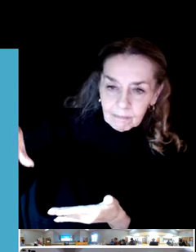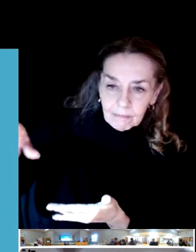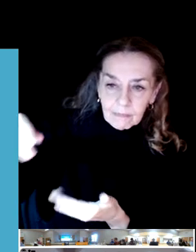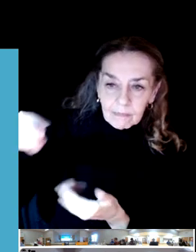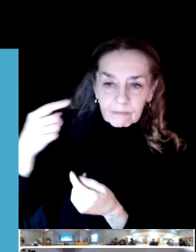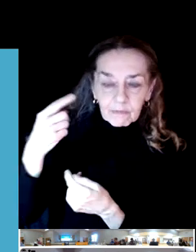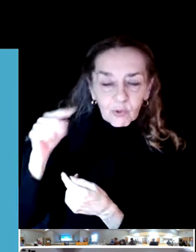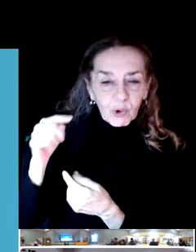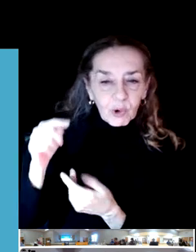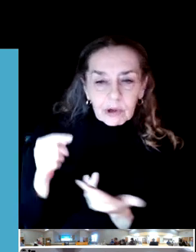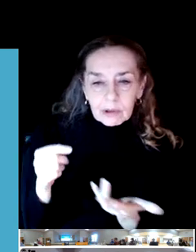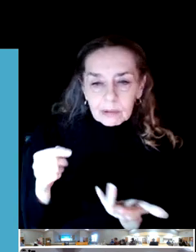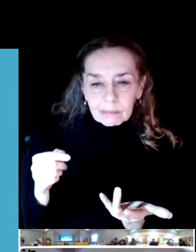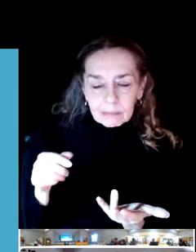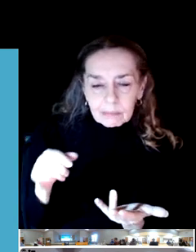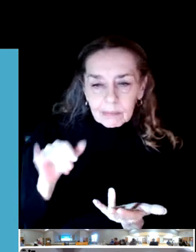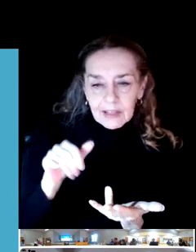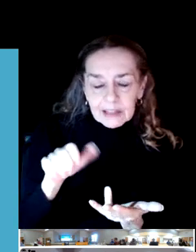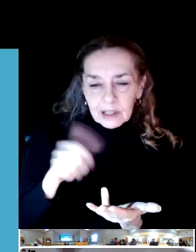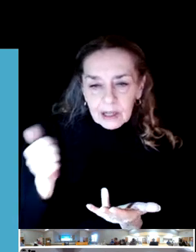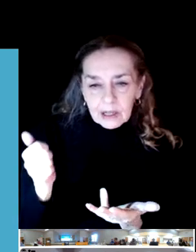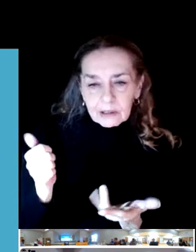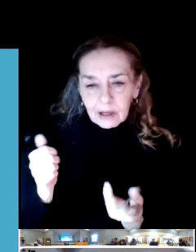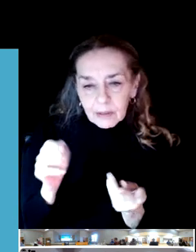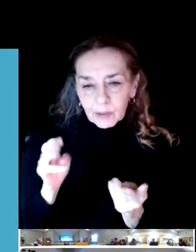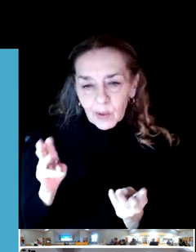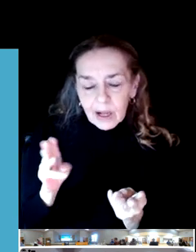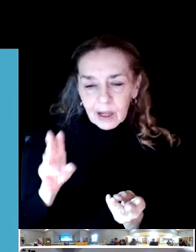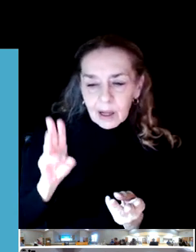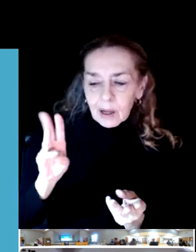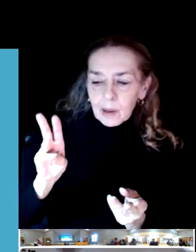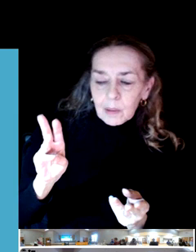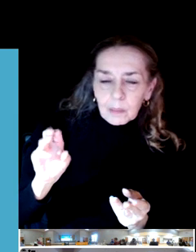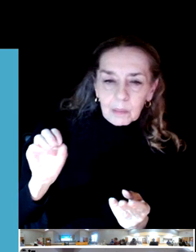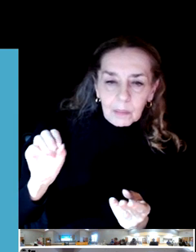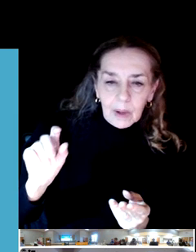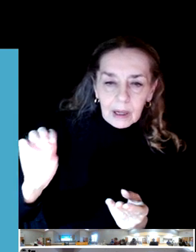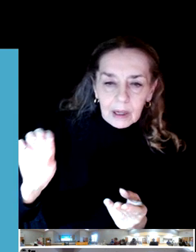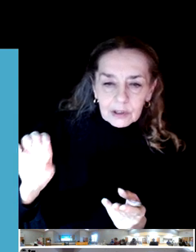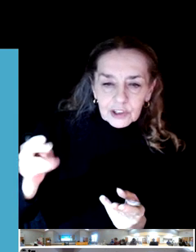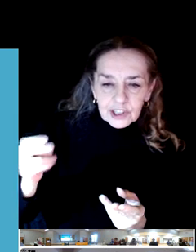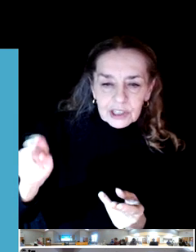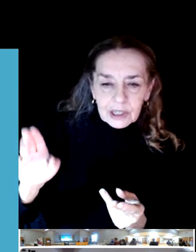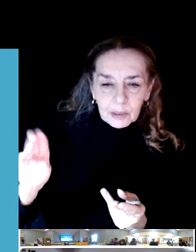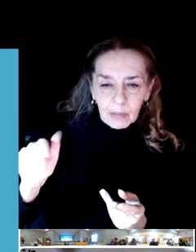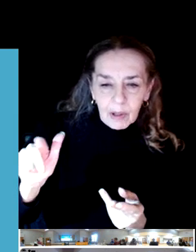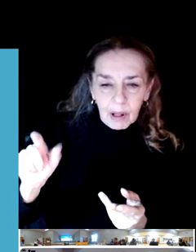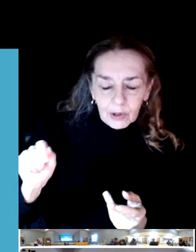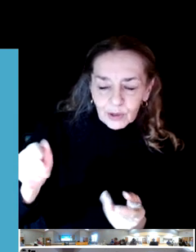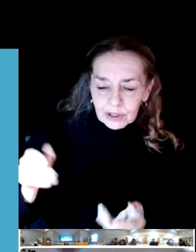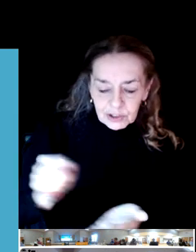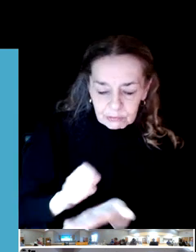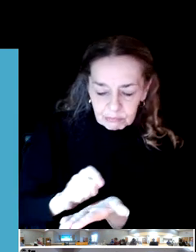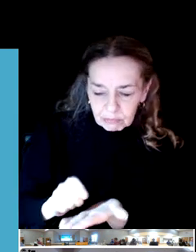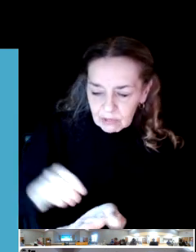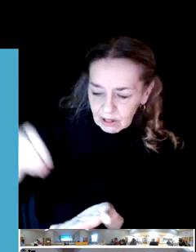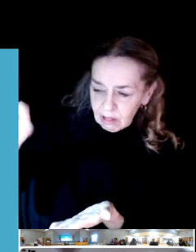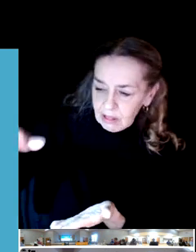If you really want to bring home the bocce ball suggestion, that's a great place to leave suggestion.